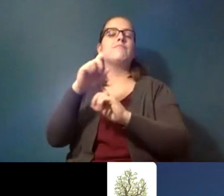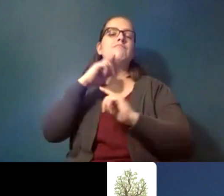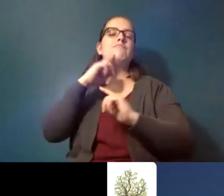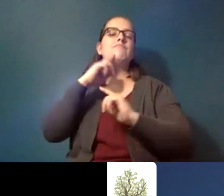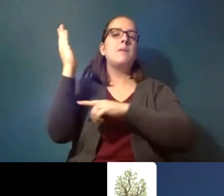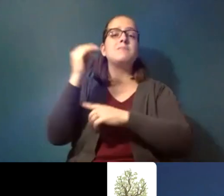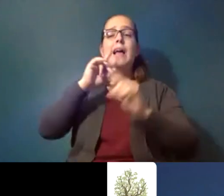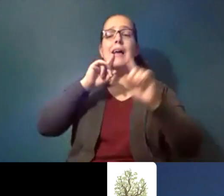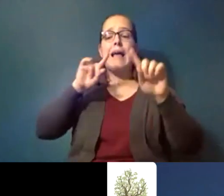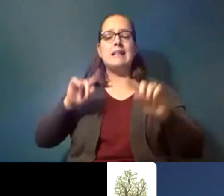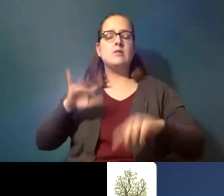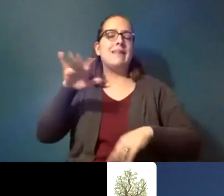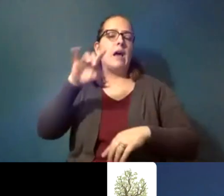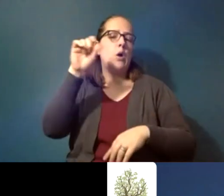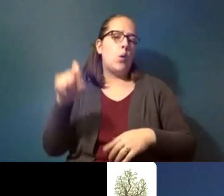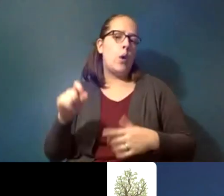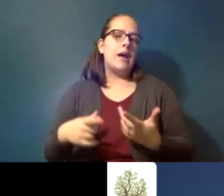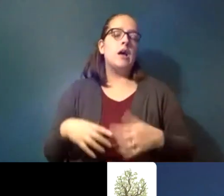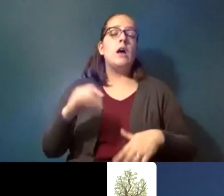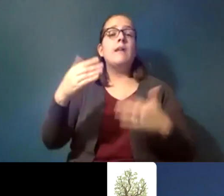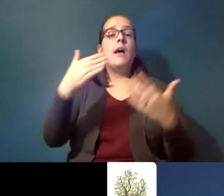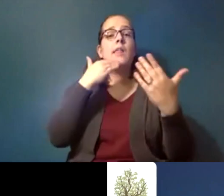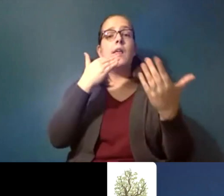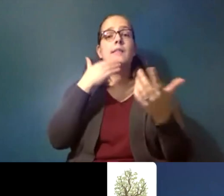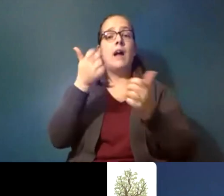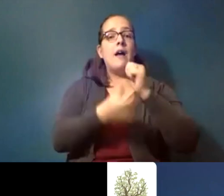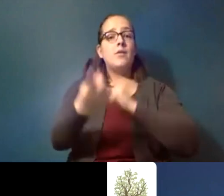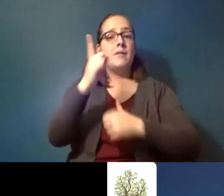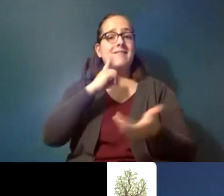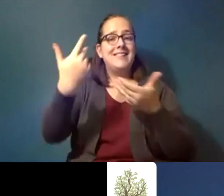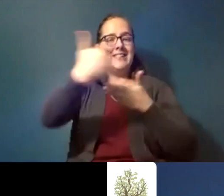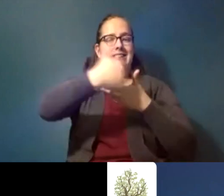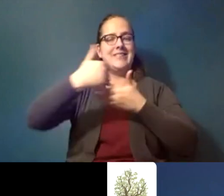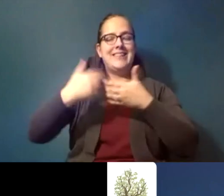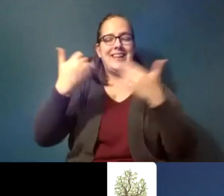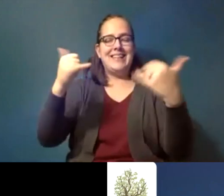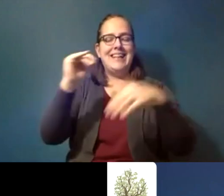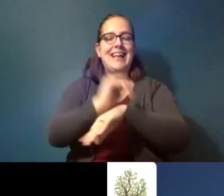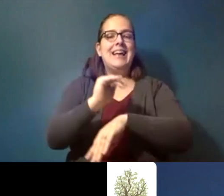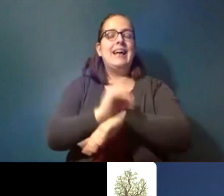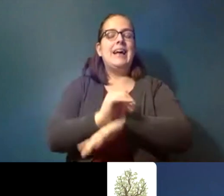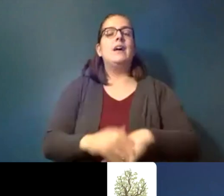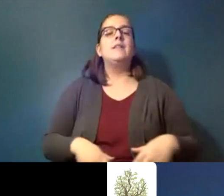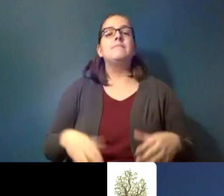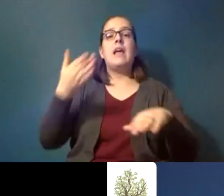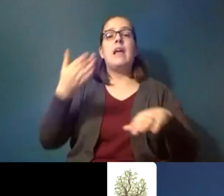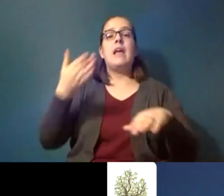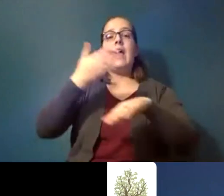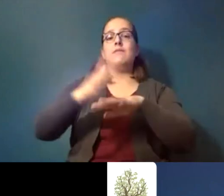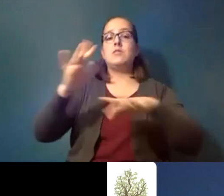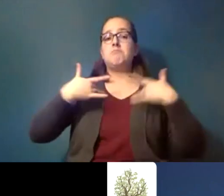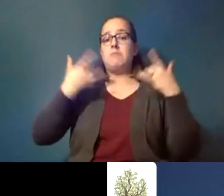questions and thank you to everyone for joining us this evening after the event ends a survey about